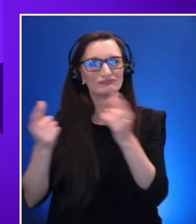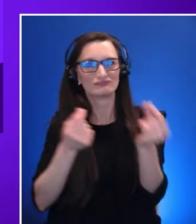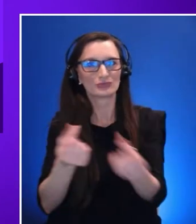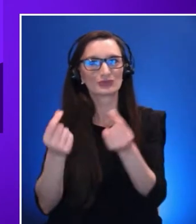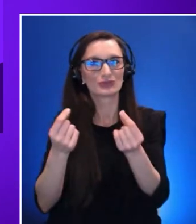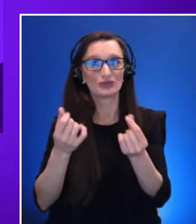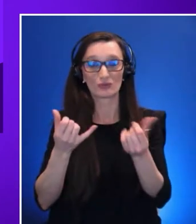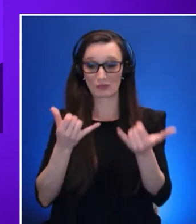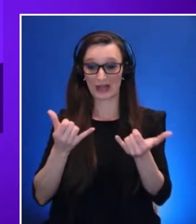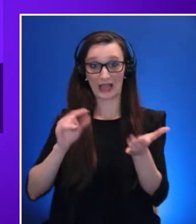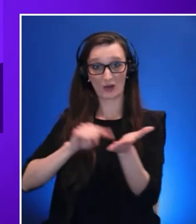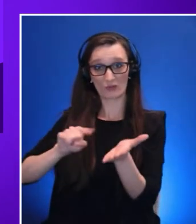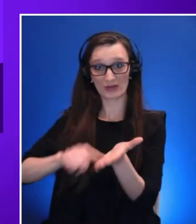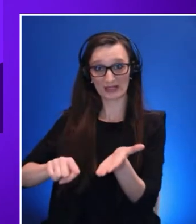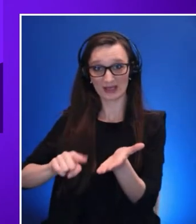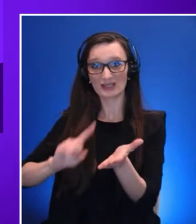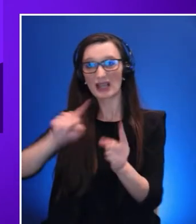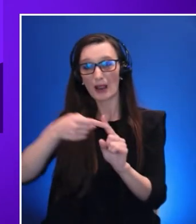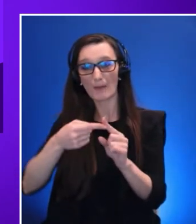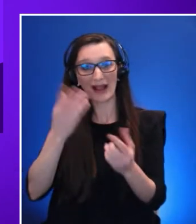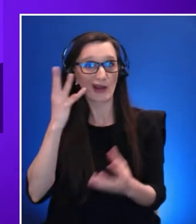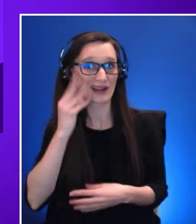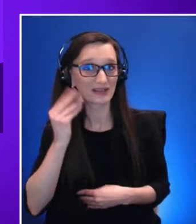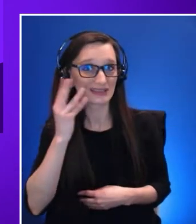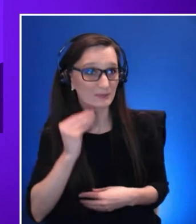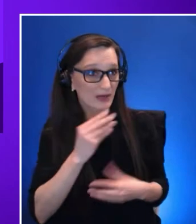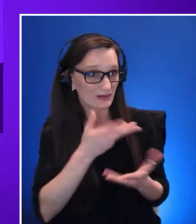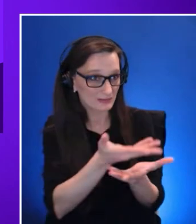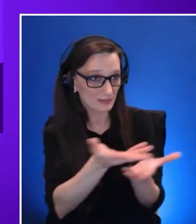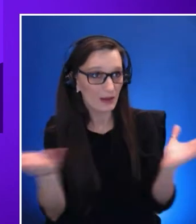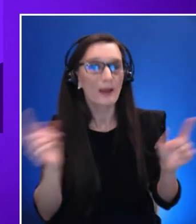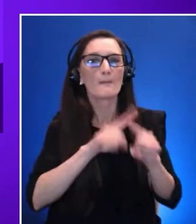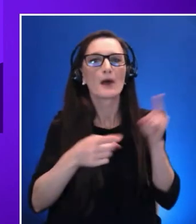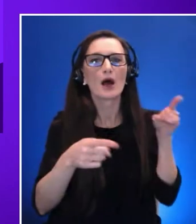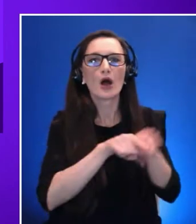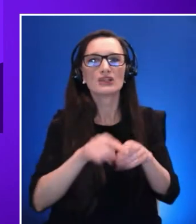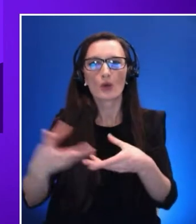but on inclusion and accessibility of both the hardware and software.